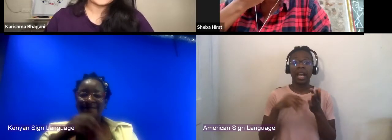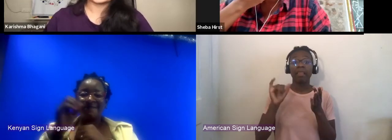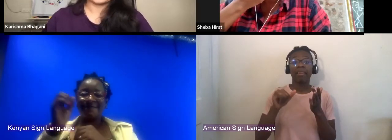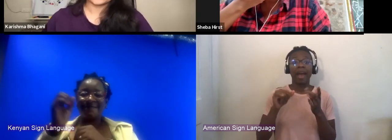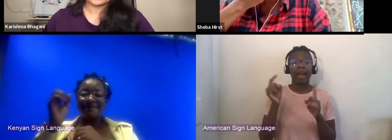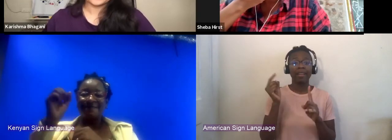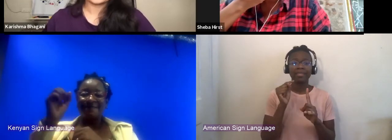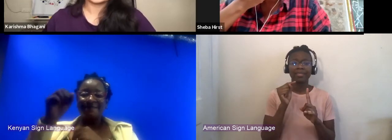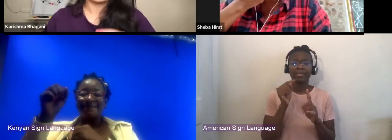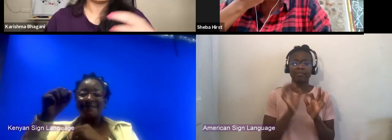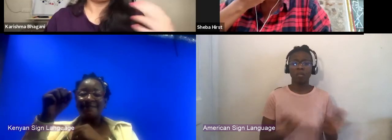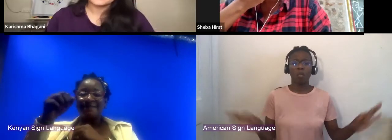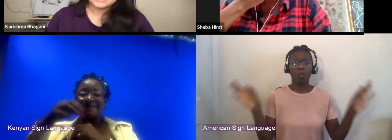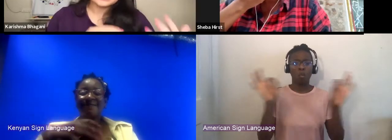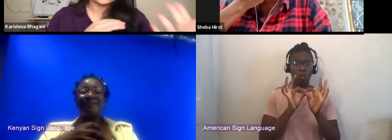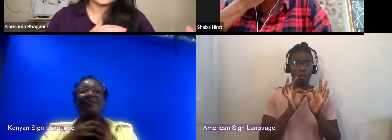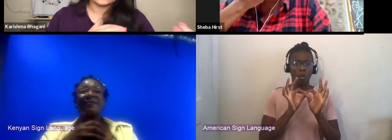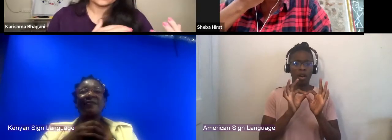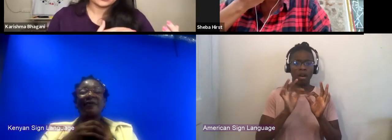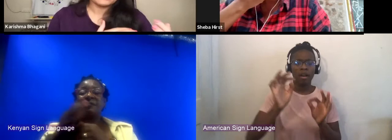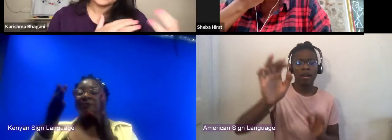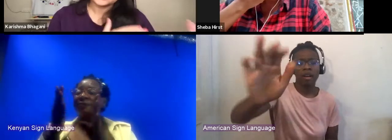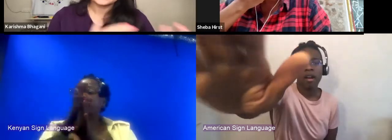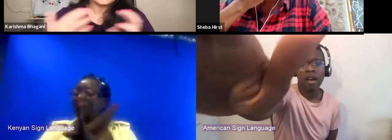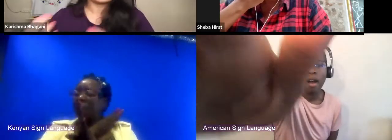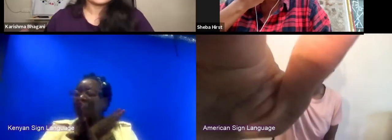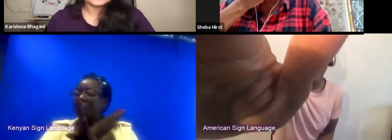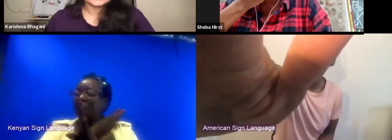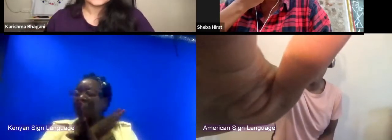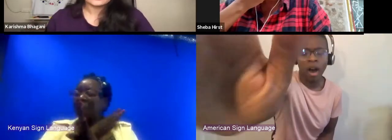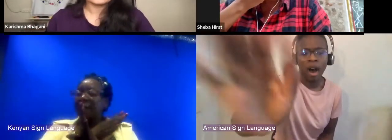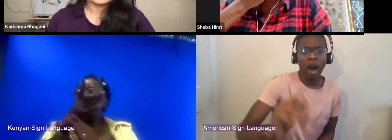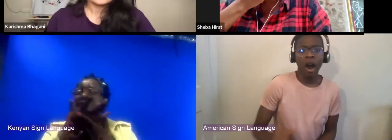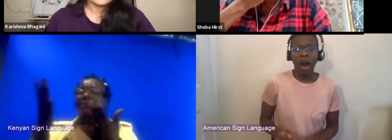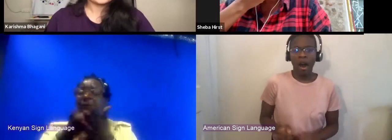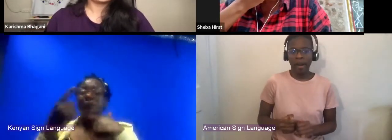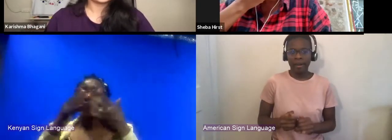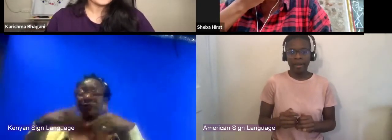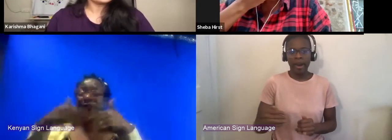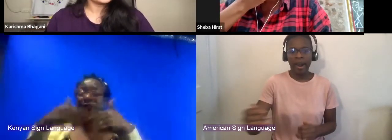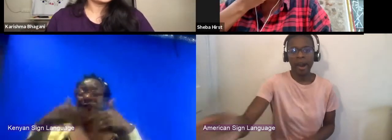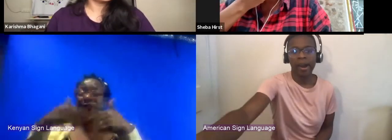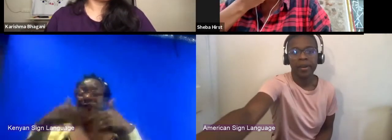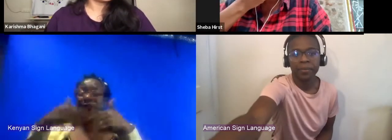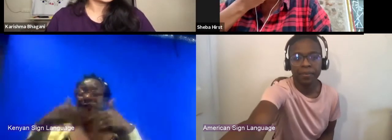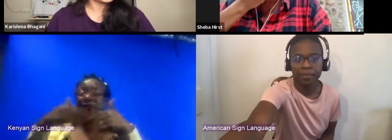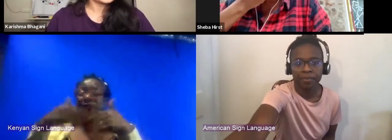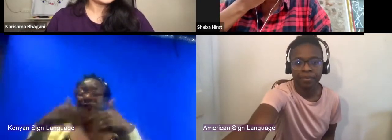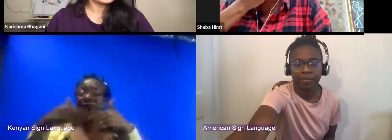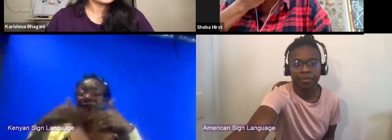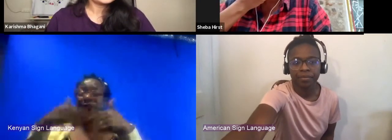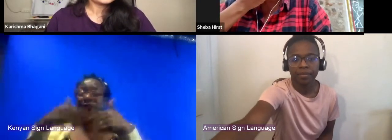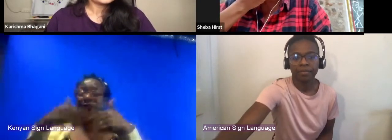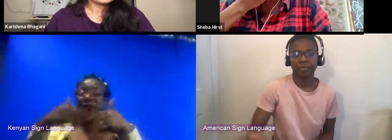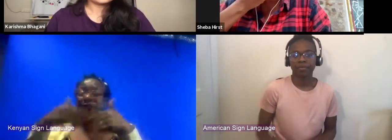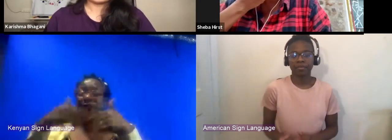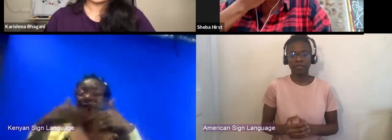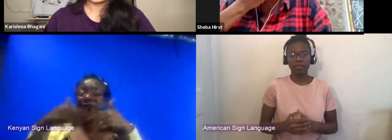as a commercial producer, even as music and theater as well, how do you foresee, of course,